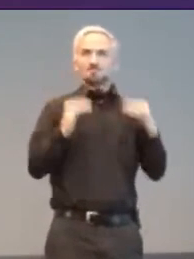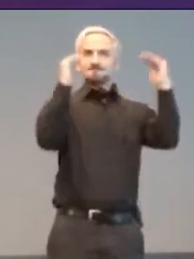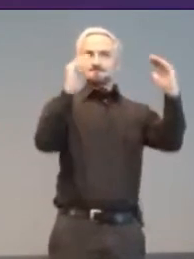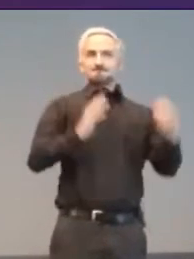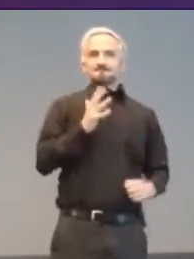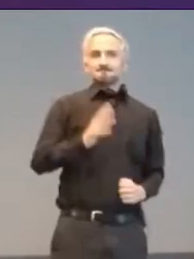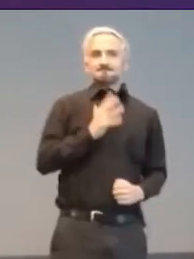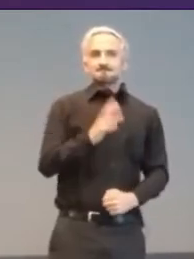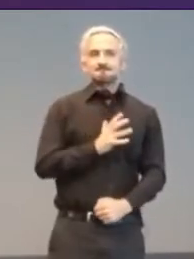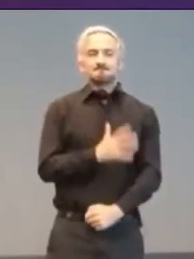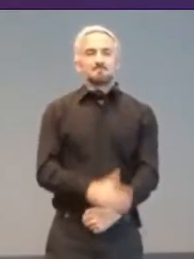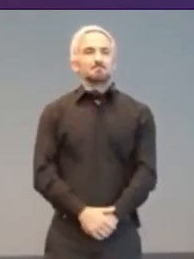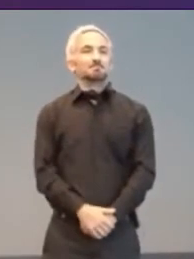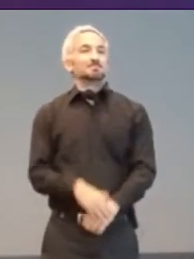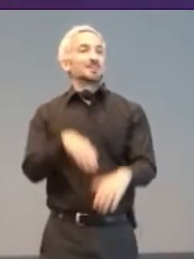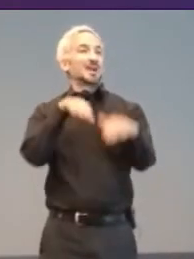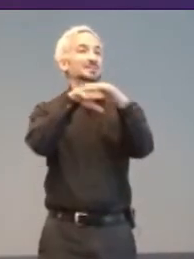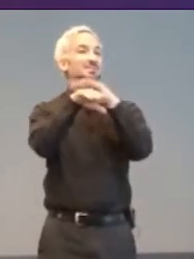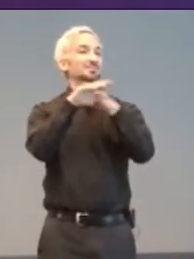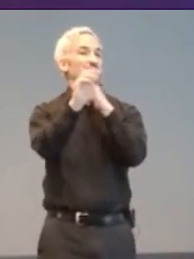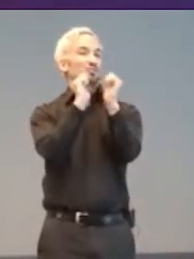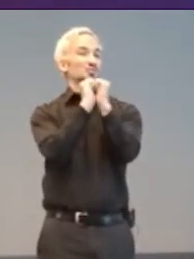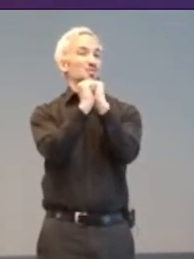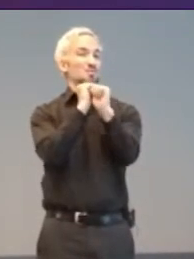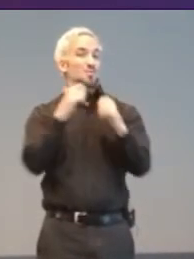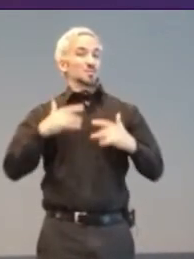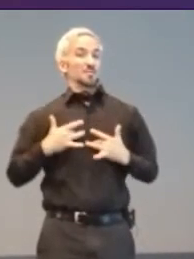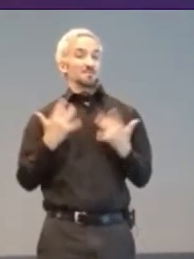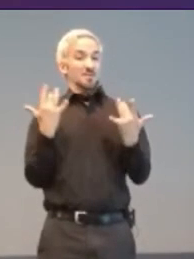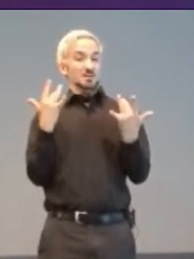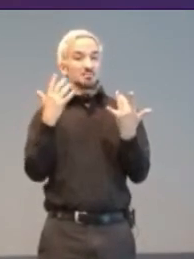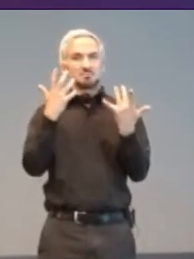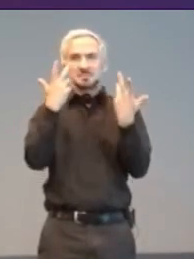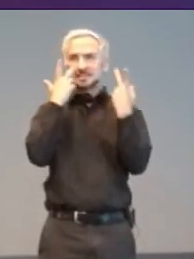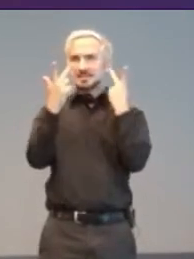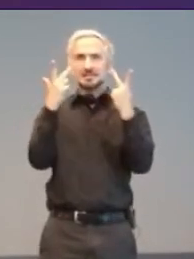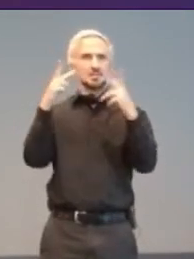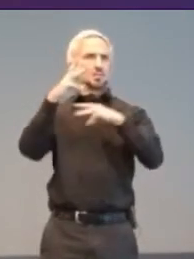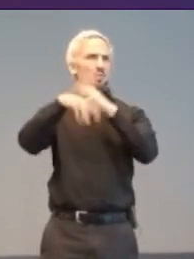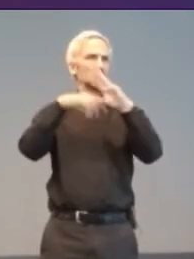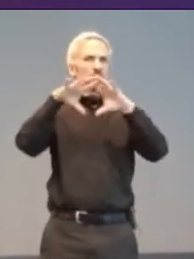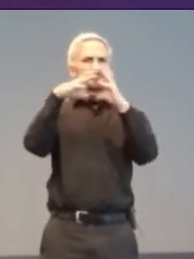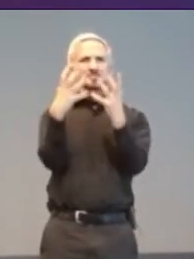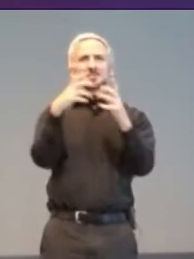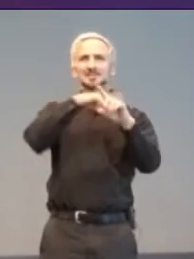Accessible eSport events continue to take place globally, across the spectrum of Disability.